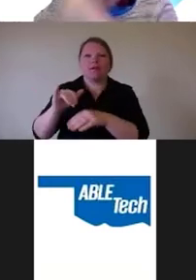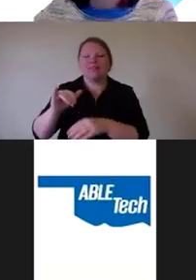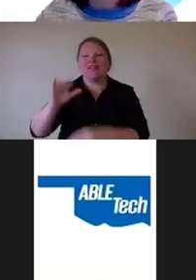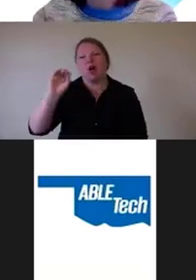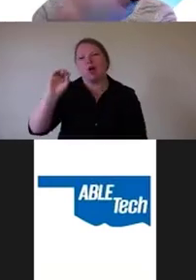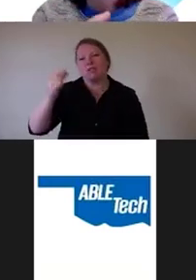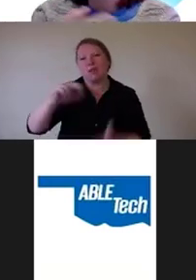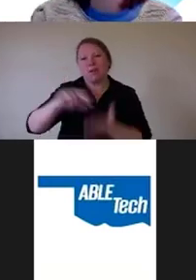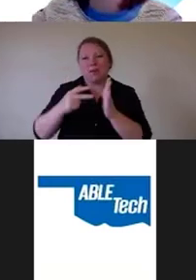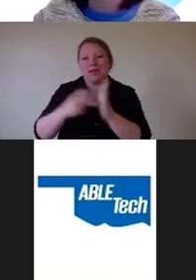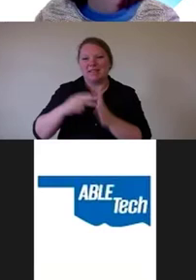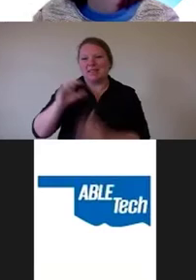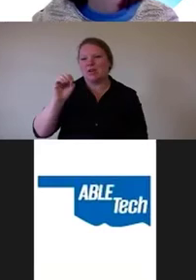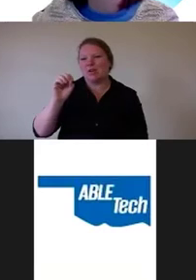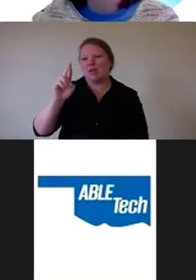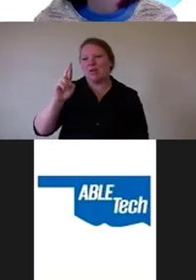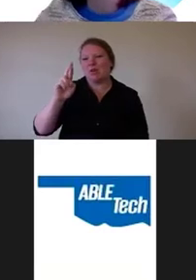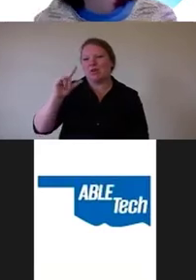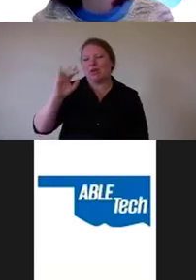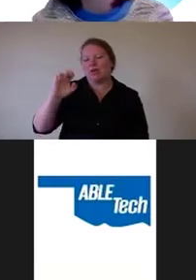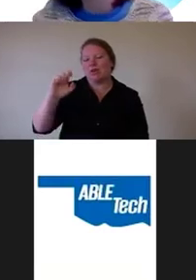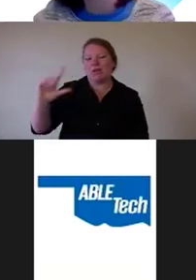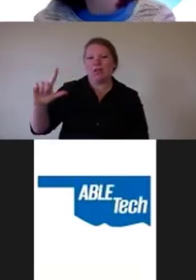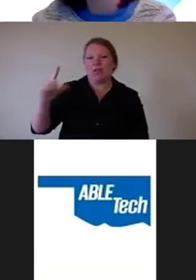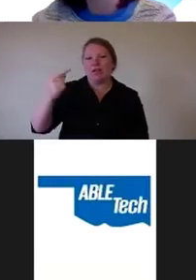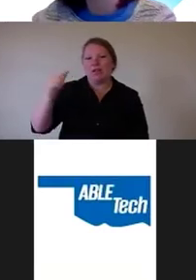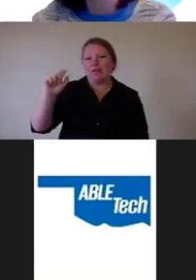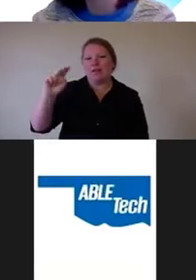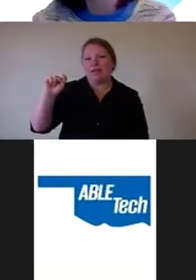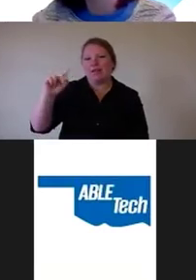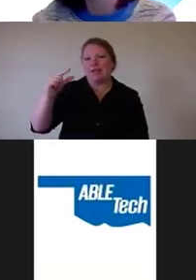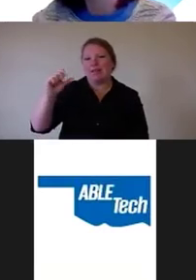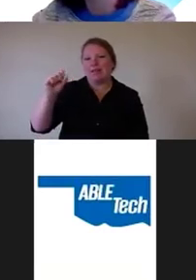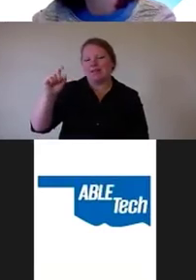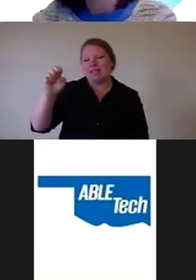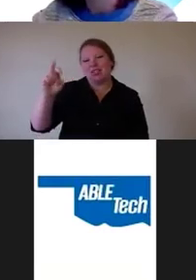because it's existed for the better part of 20 years I think at this point.